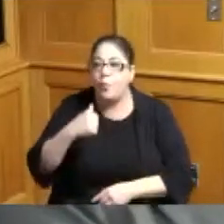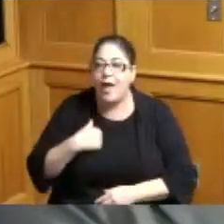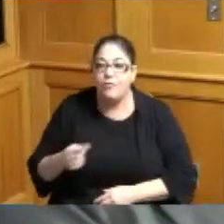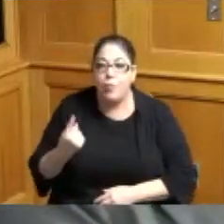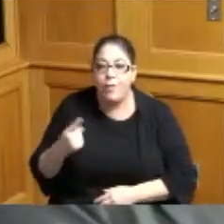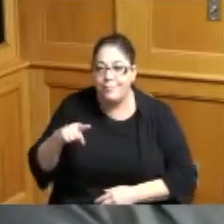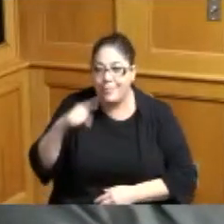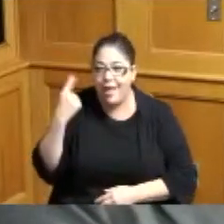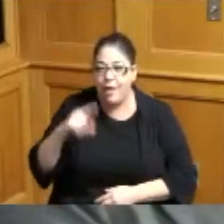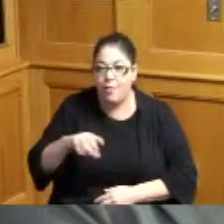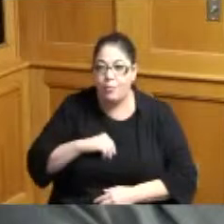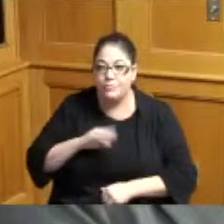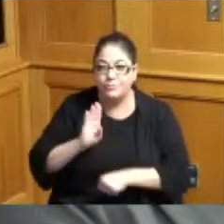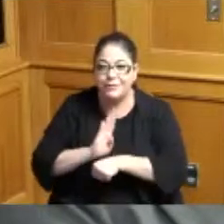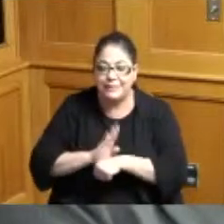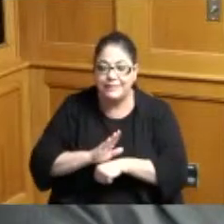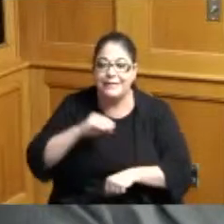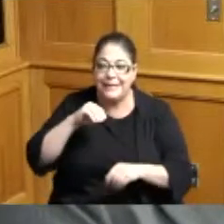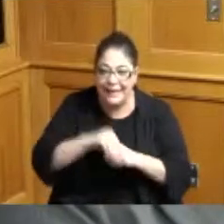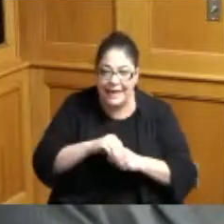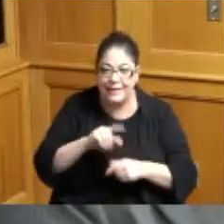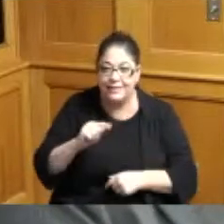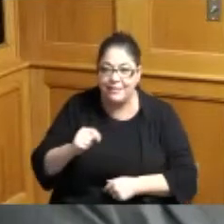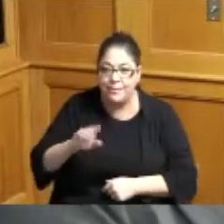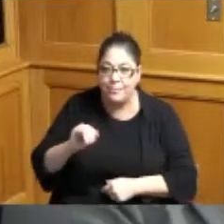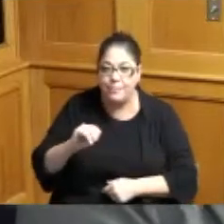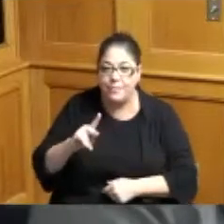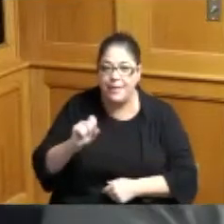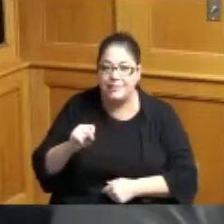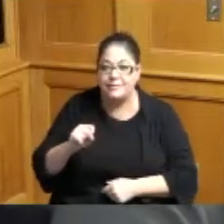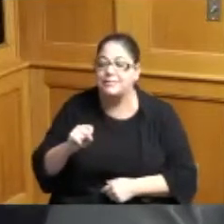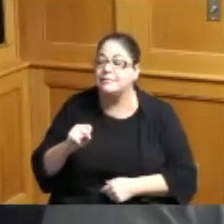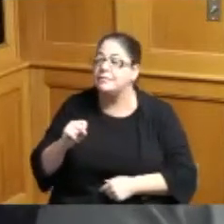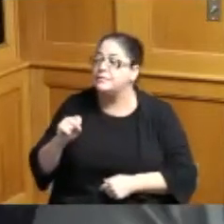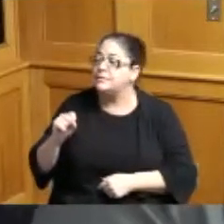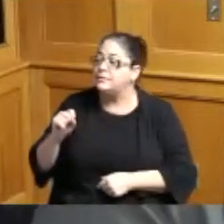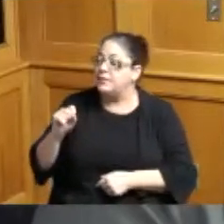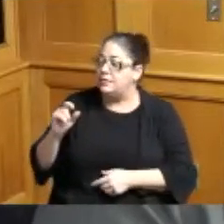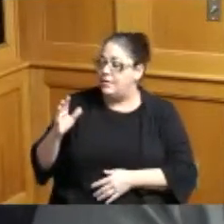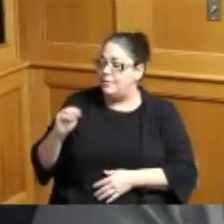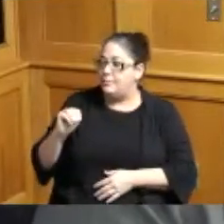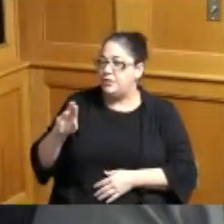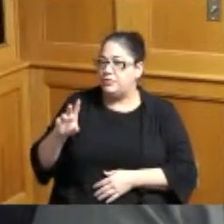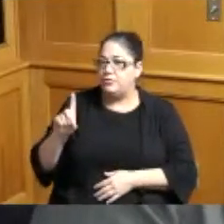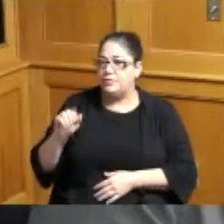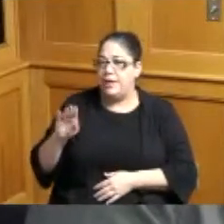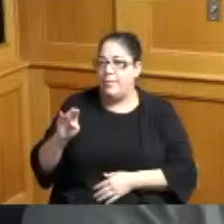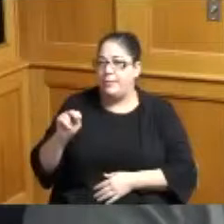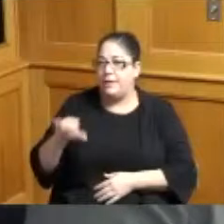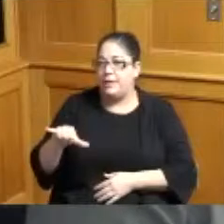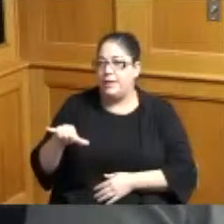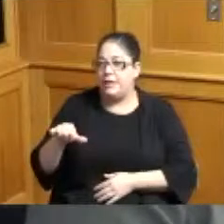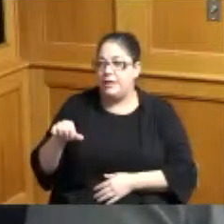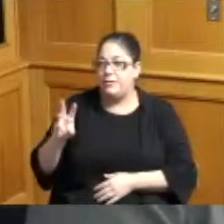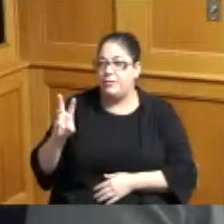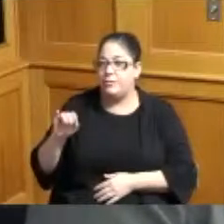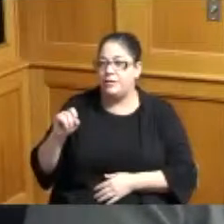the banks even though African Americans according to Mr Mr Dabney Mr Wendell Dabney's book you can